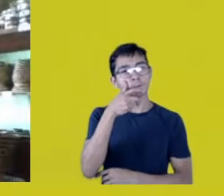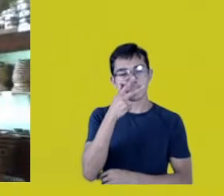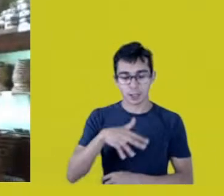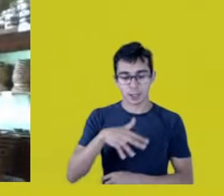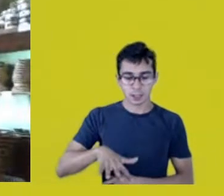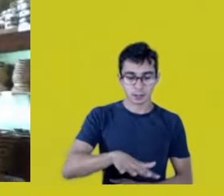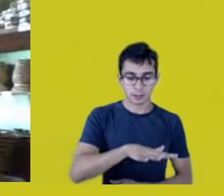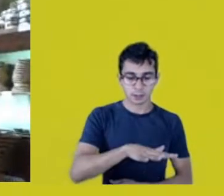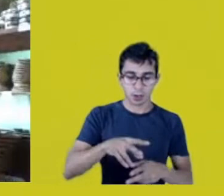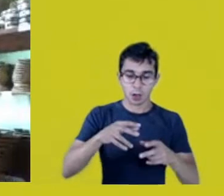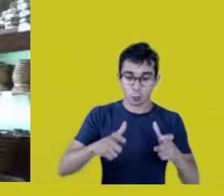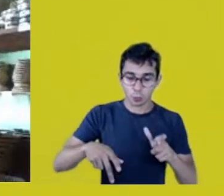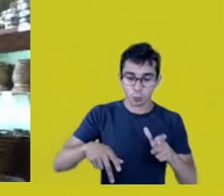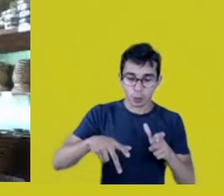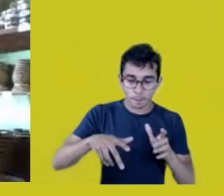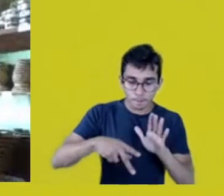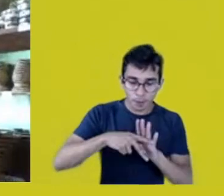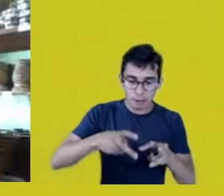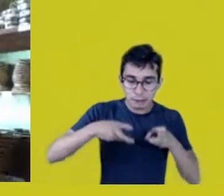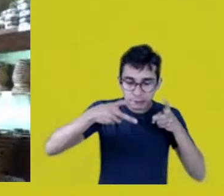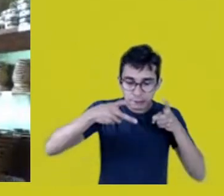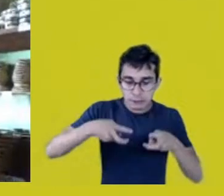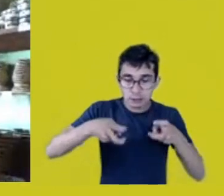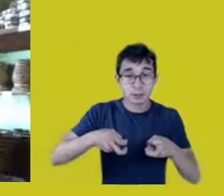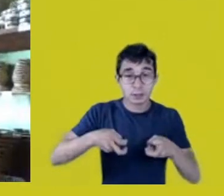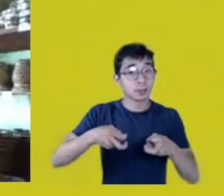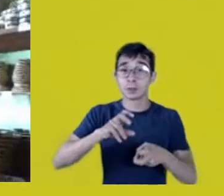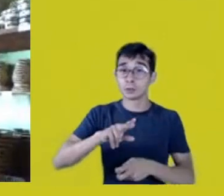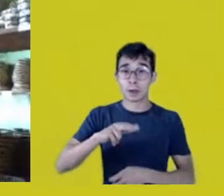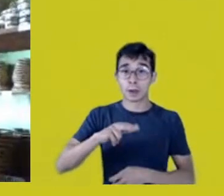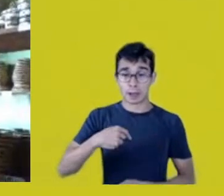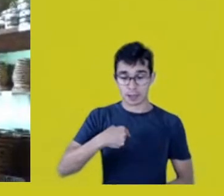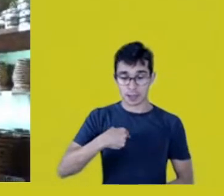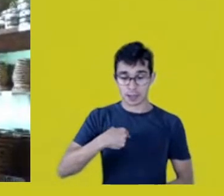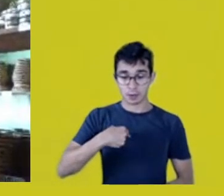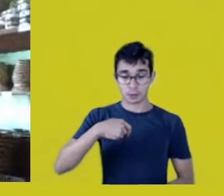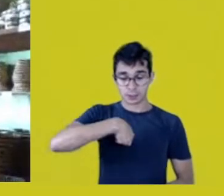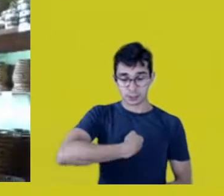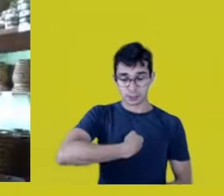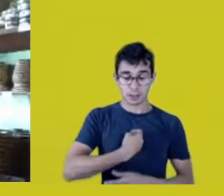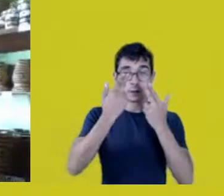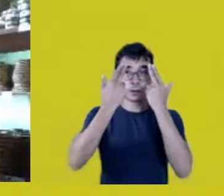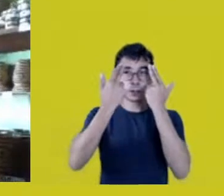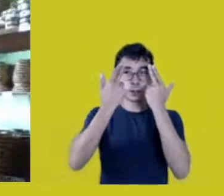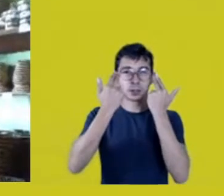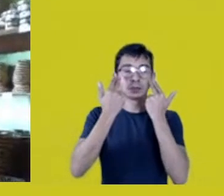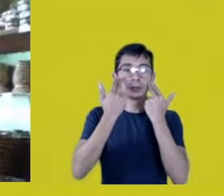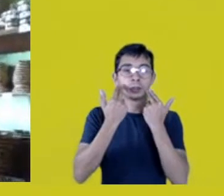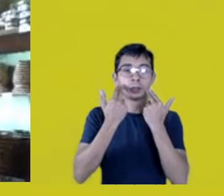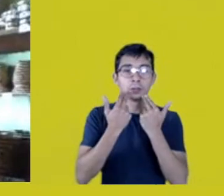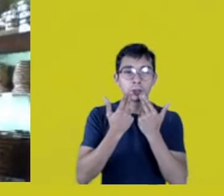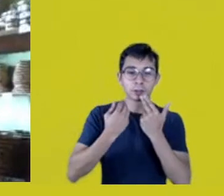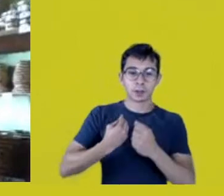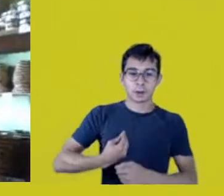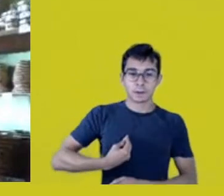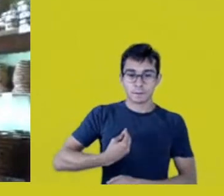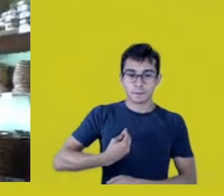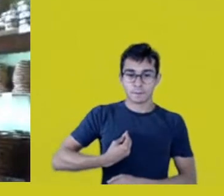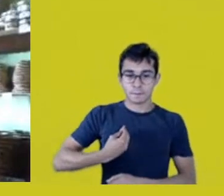existence between being a Native, being of every ethnicity shown here